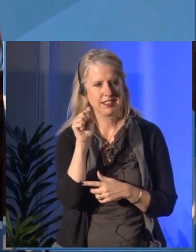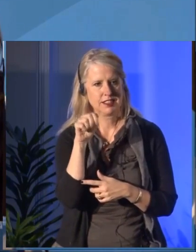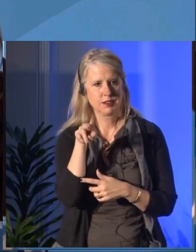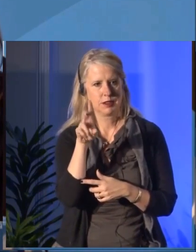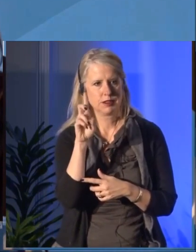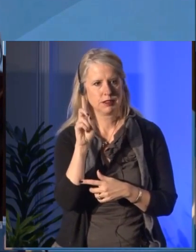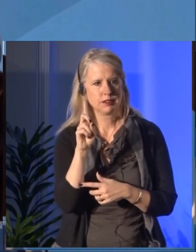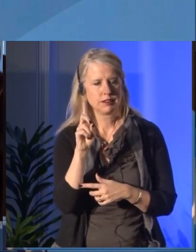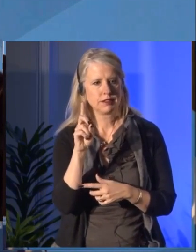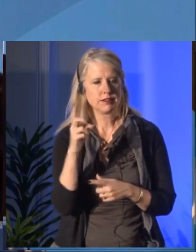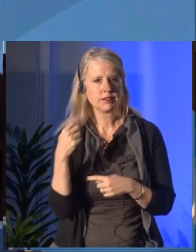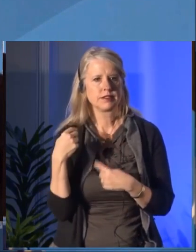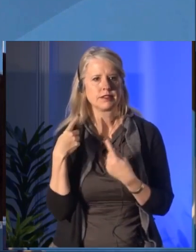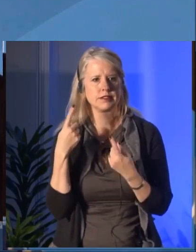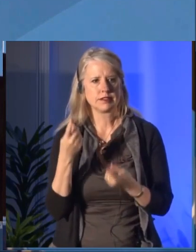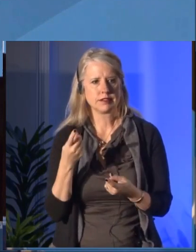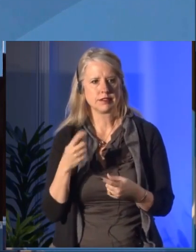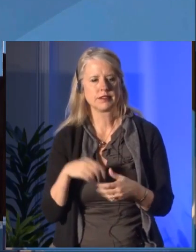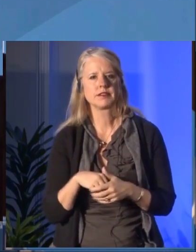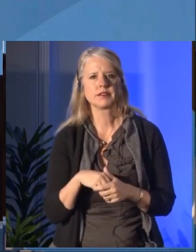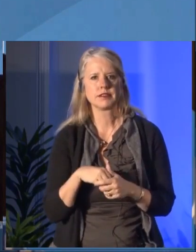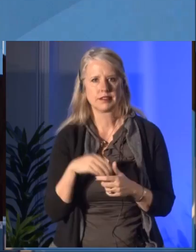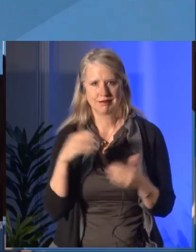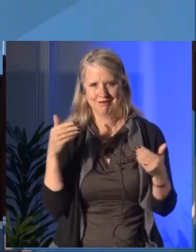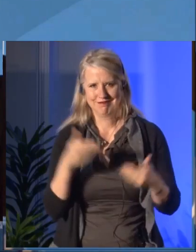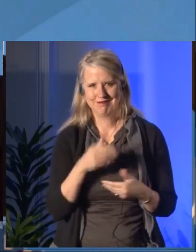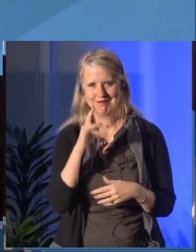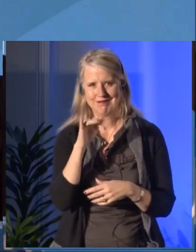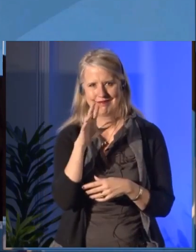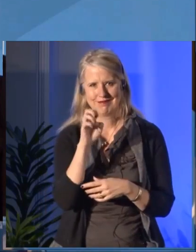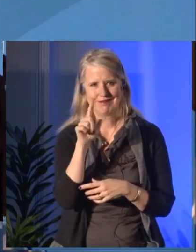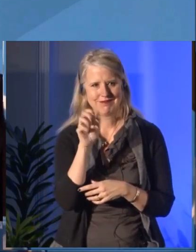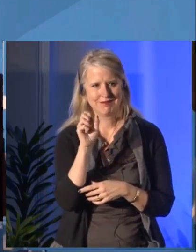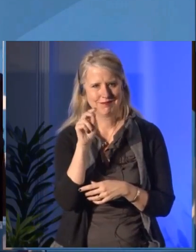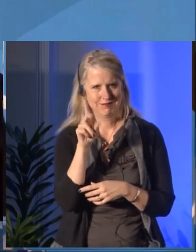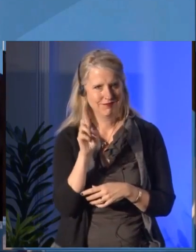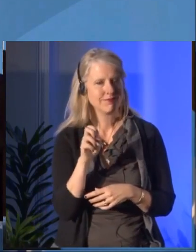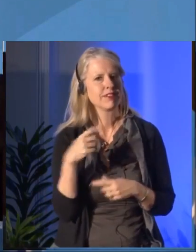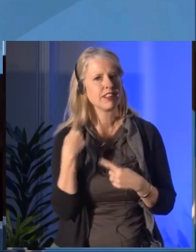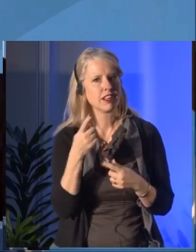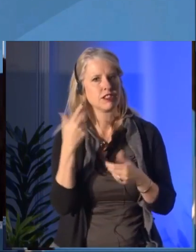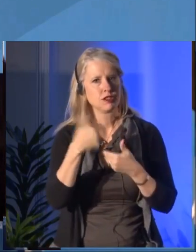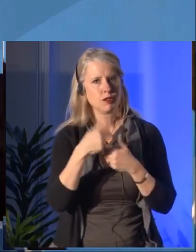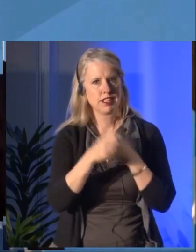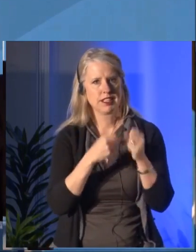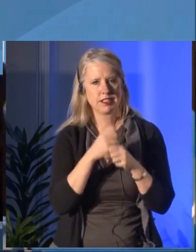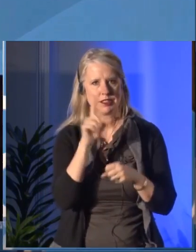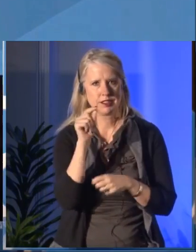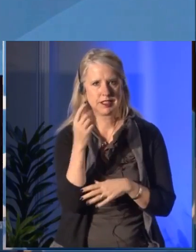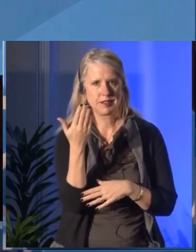Pierre believes firmly that all Canadians should have access to the benefits of the arts. Tammy Scott: Mr. Pierre Lassonde.